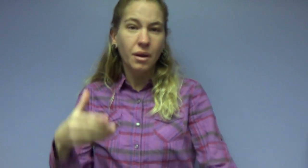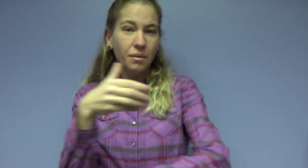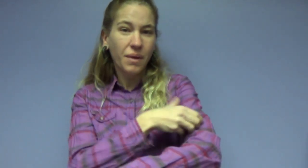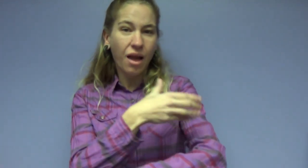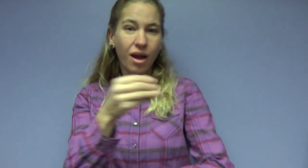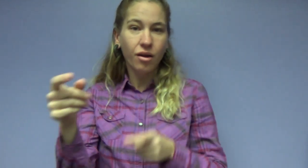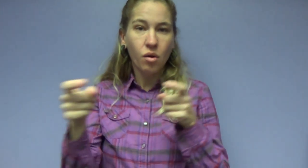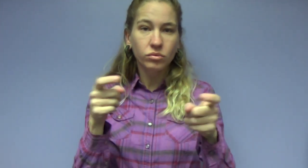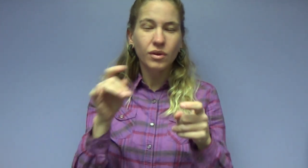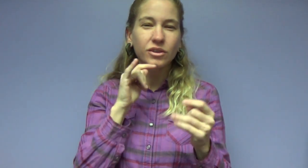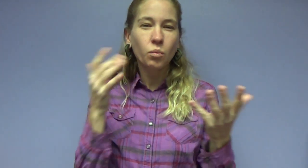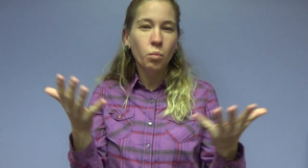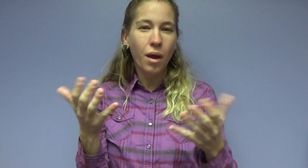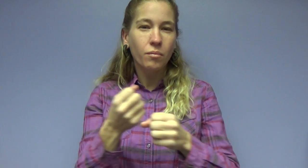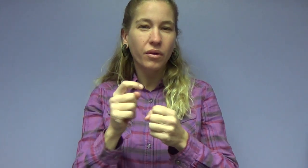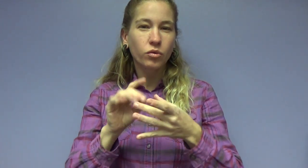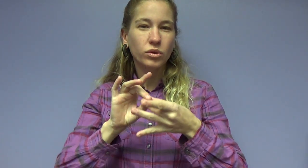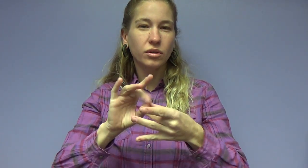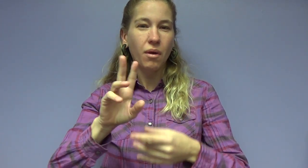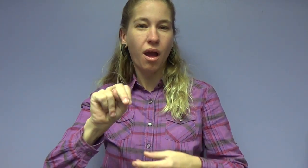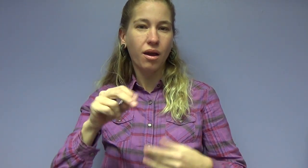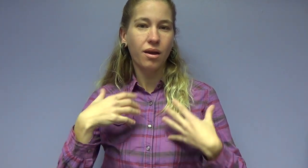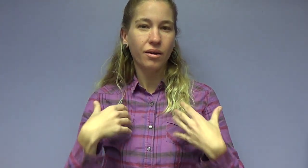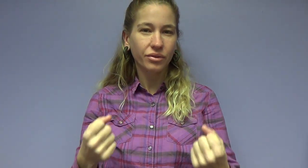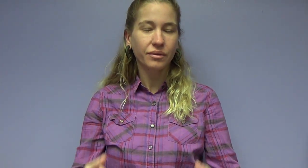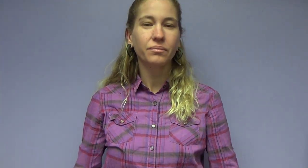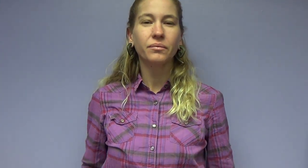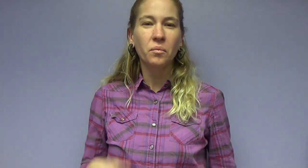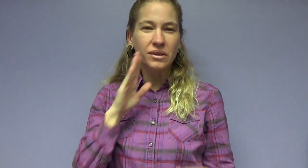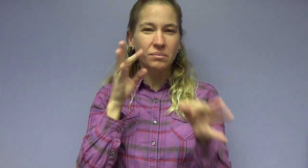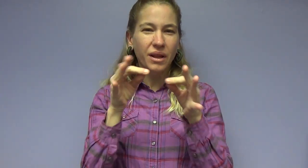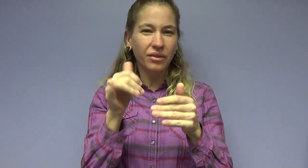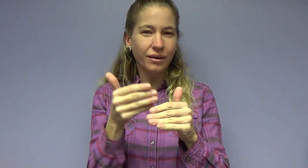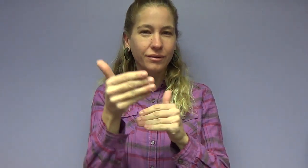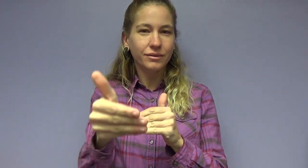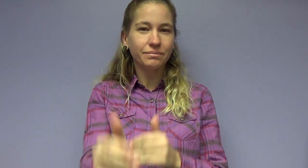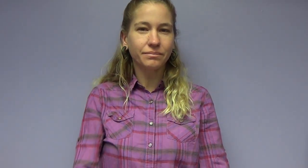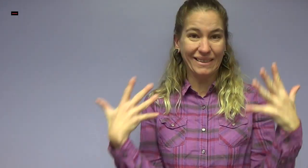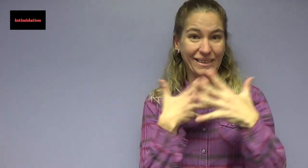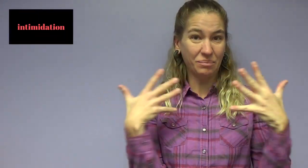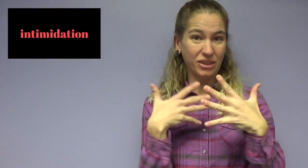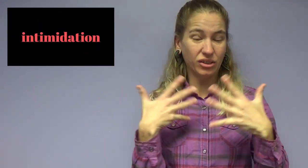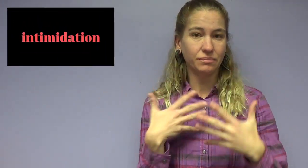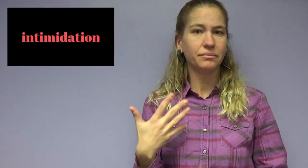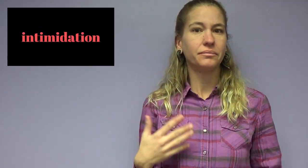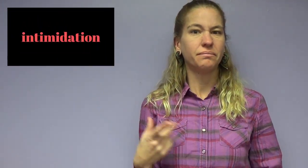Power and control is what makes the relationship unhealthy. I will explain more about that next. Intimidation.